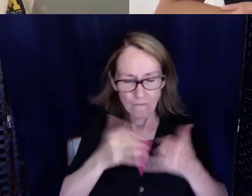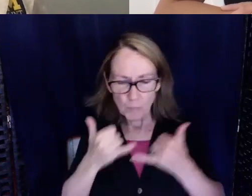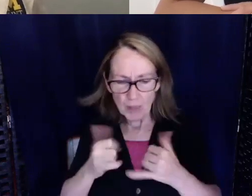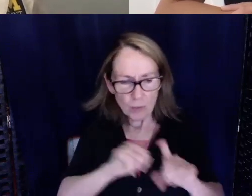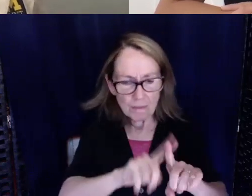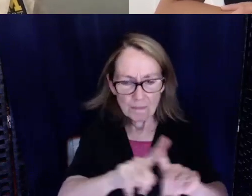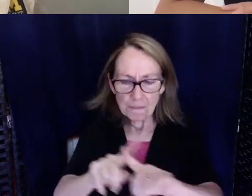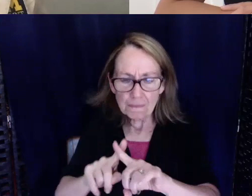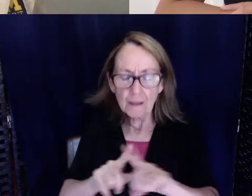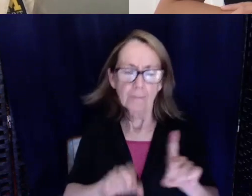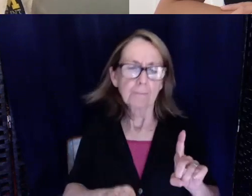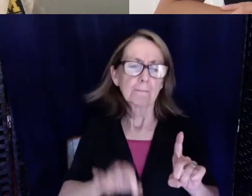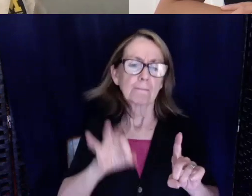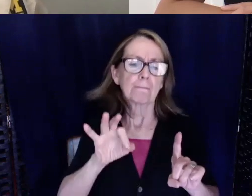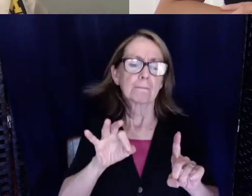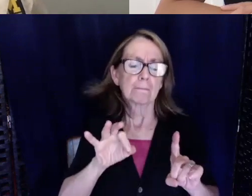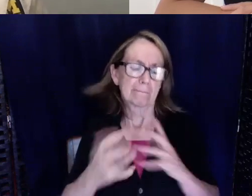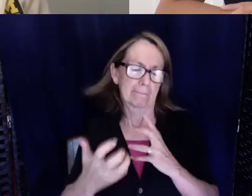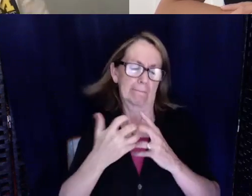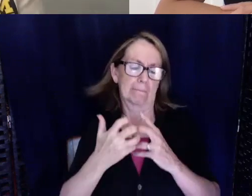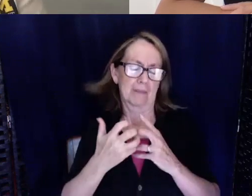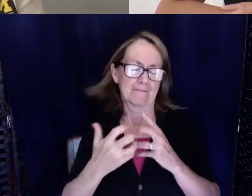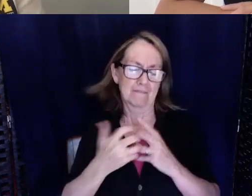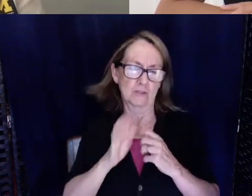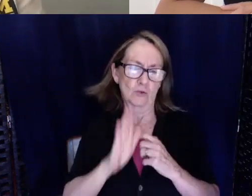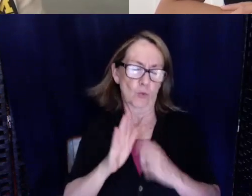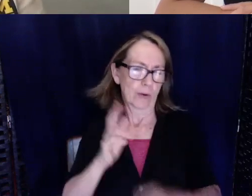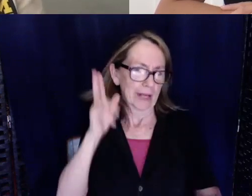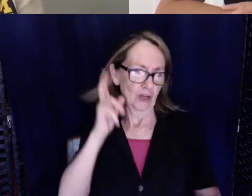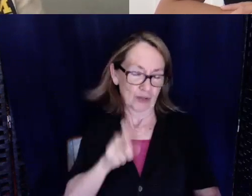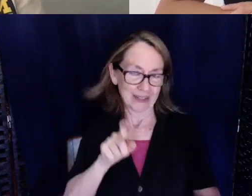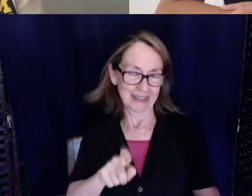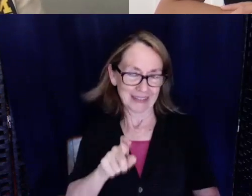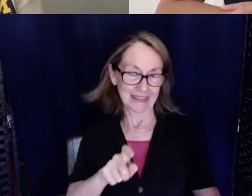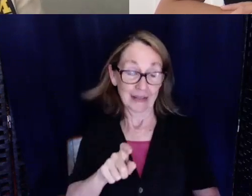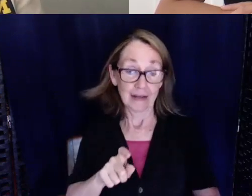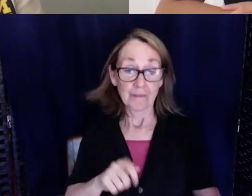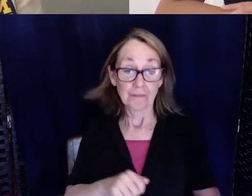works for us auditorily. Some ENTs and audiologists